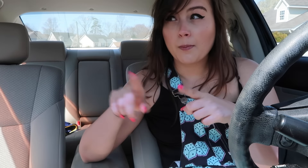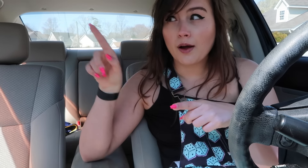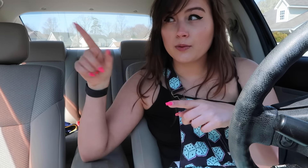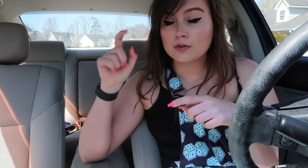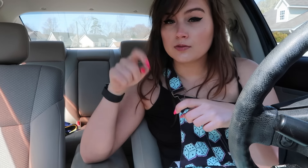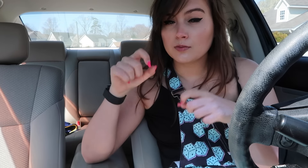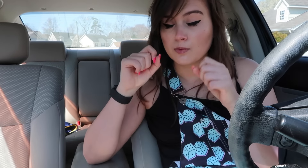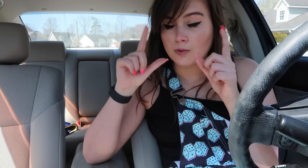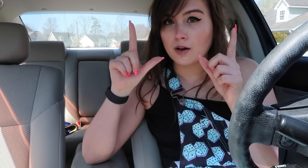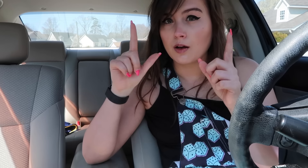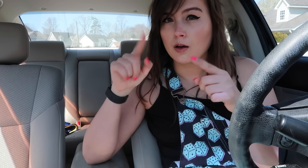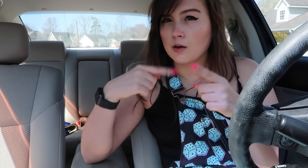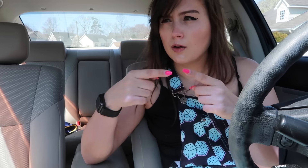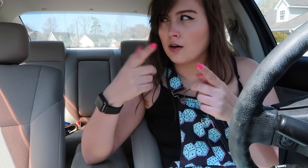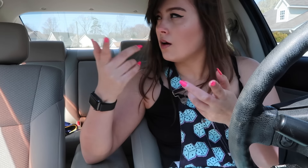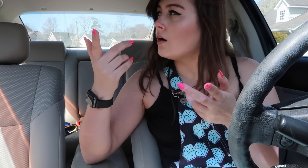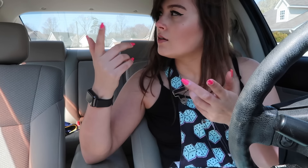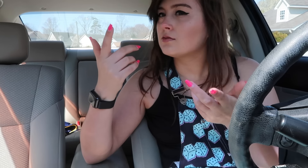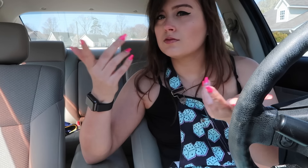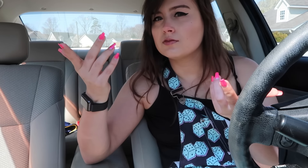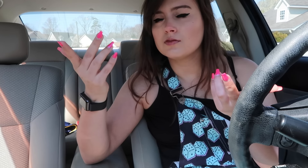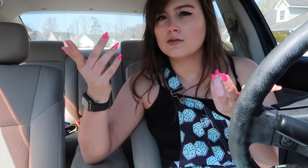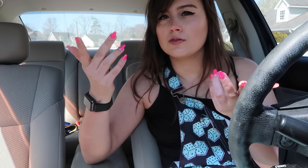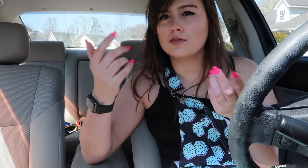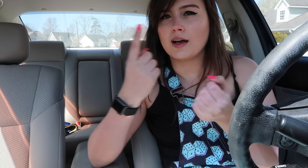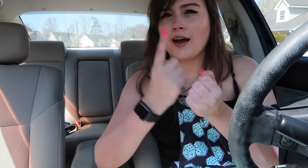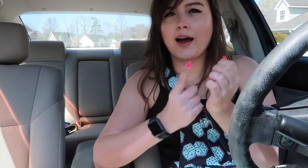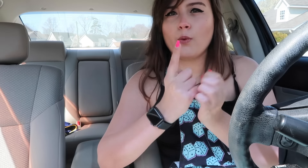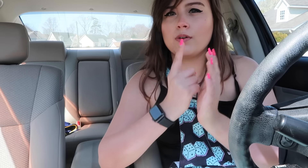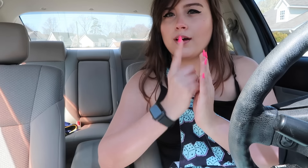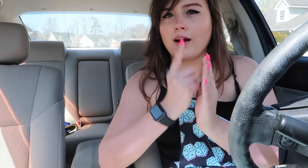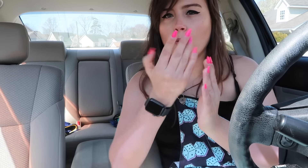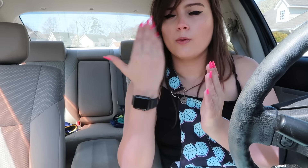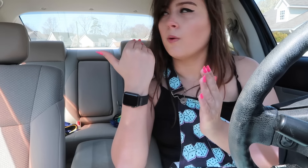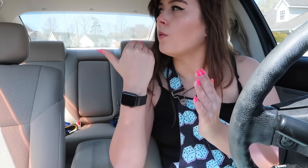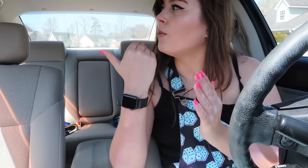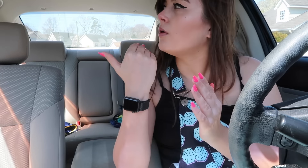But he was supposed to wake up like... An hour or so ago.